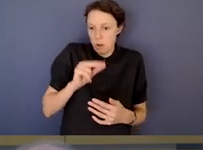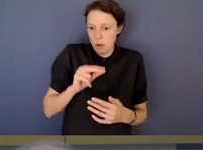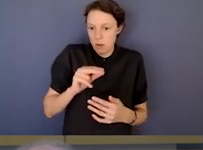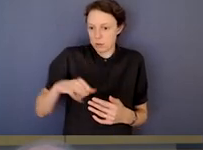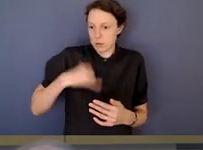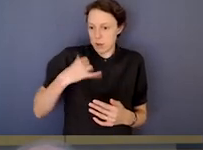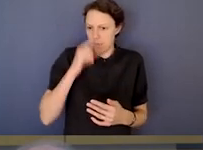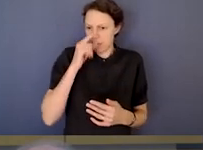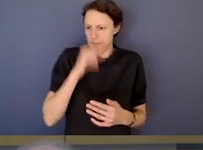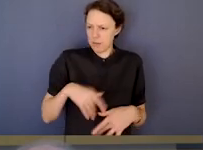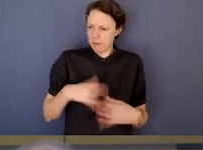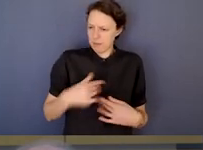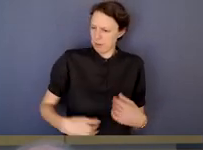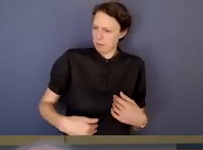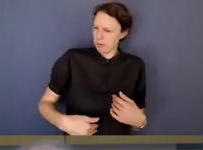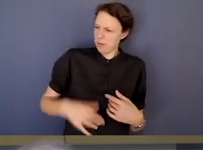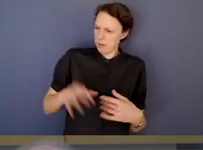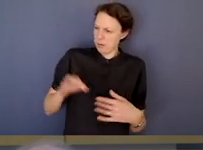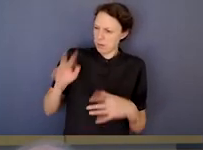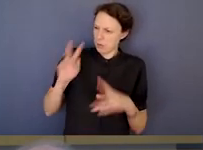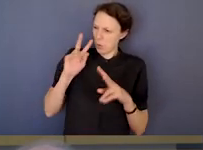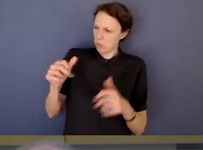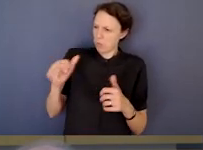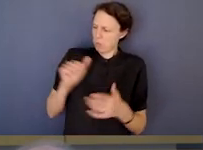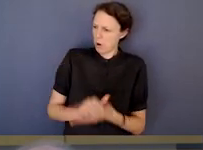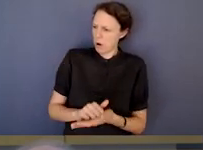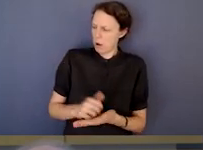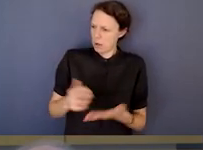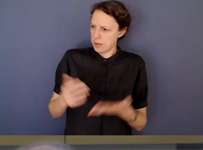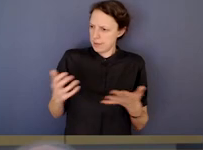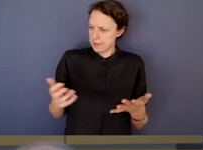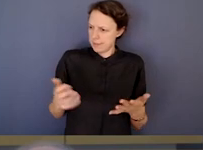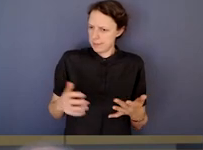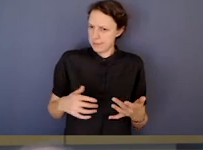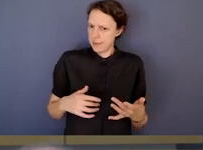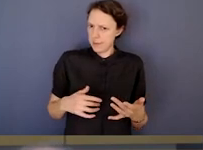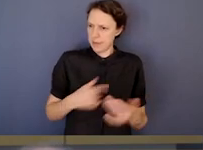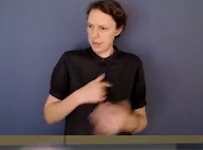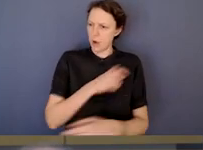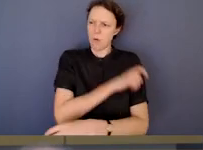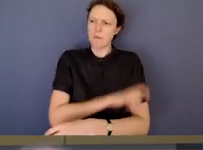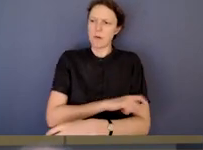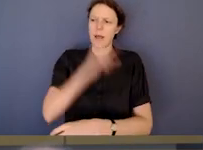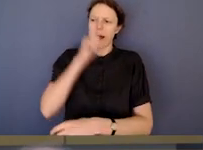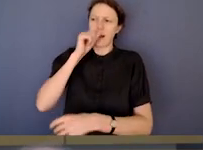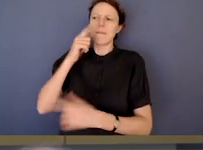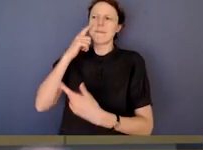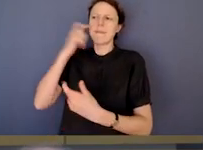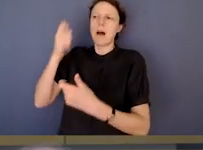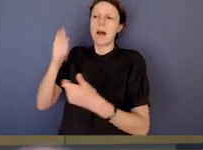just knows that this doesn't look right and who's confident that they can find